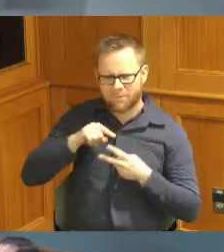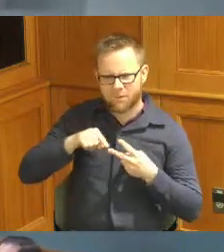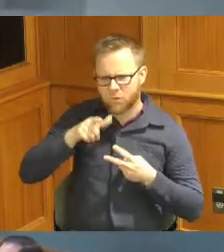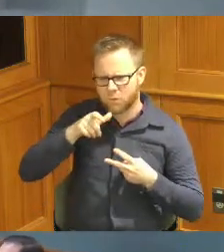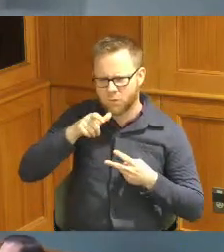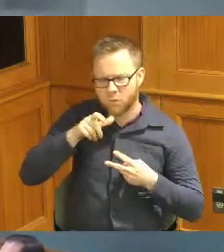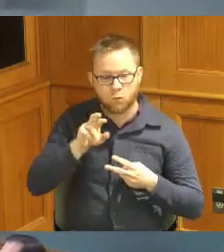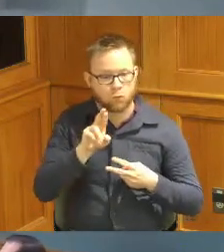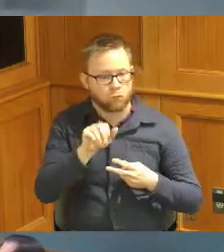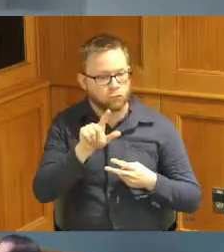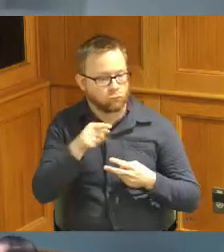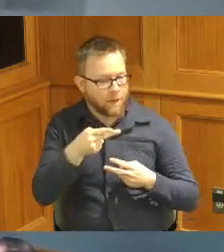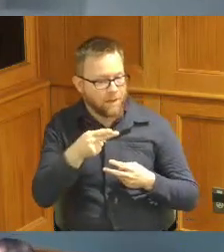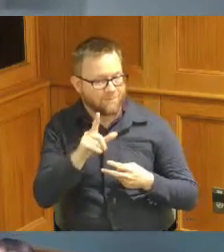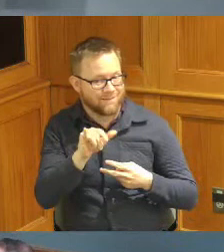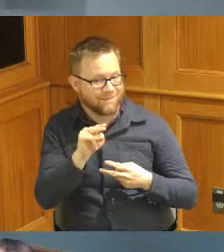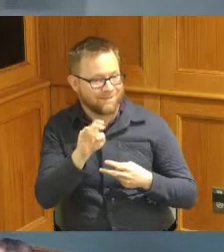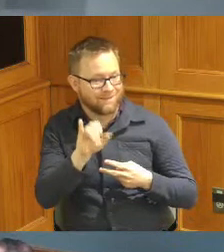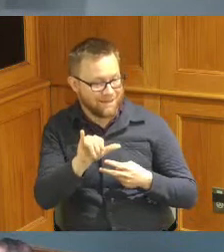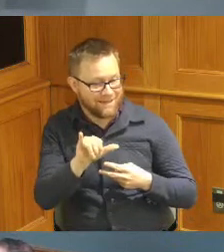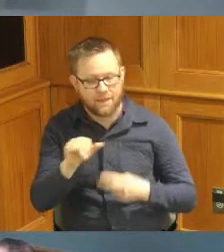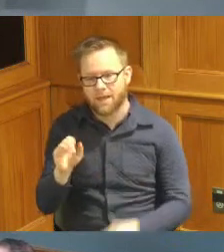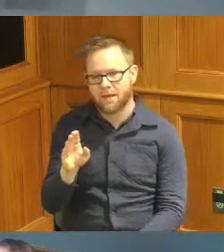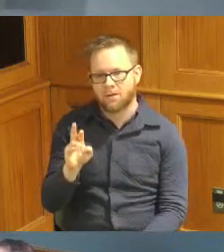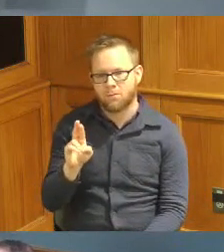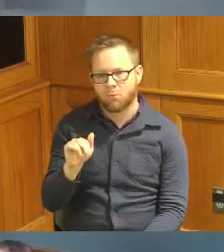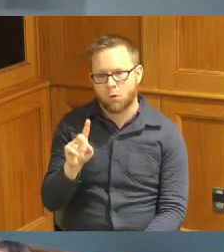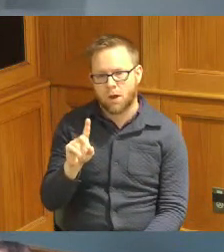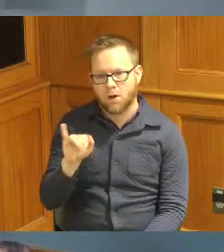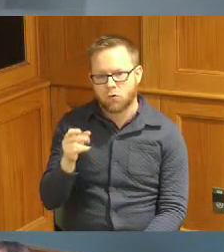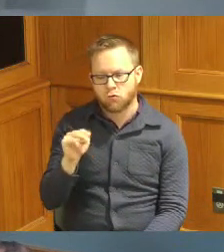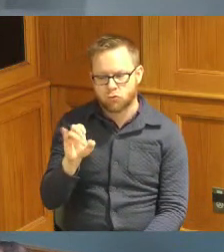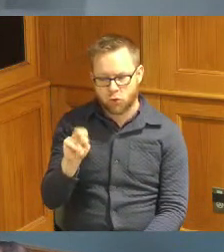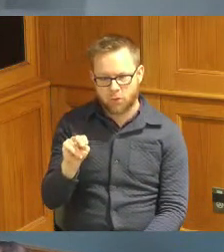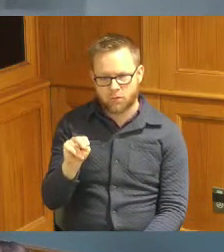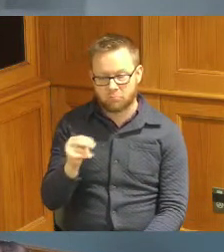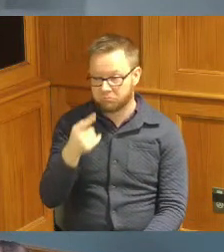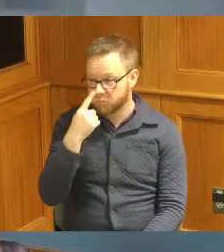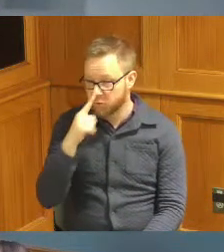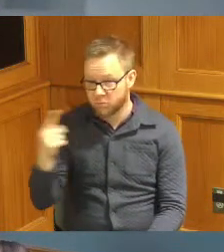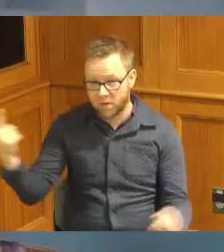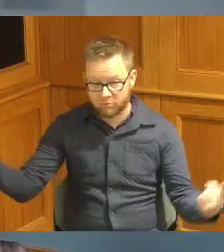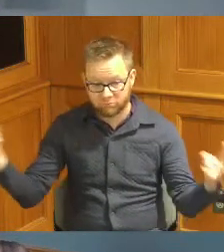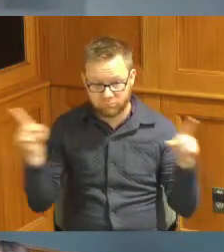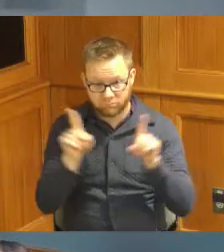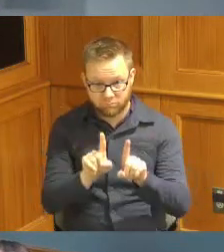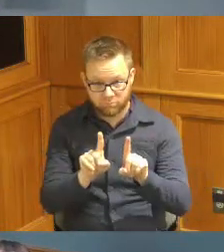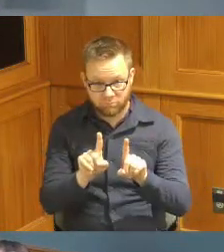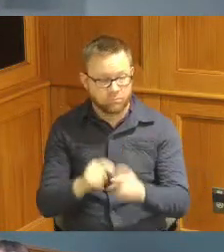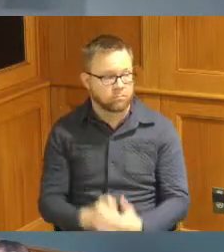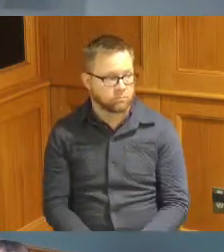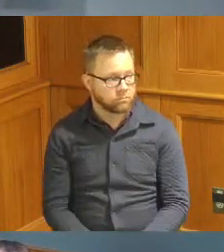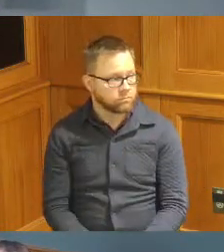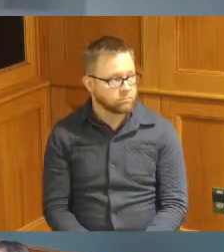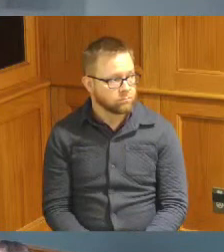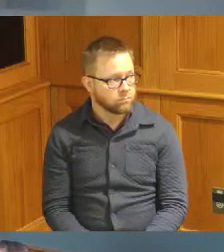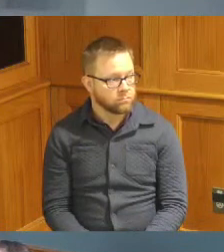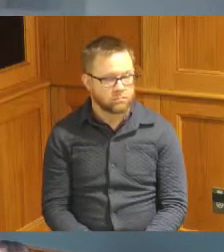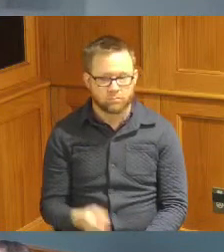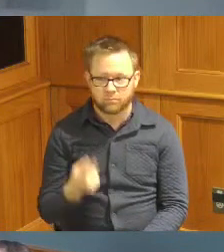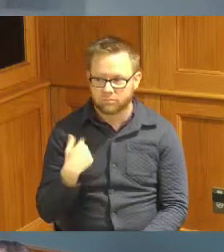oh Ralph Lenne and Brad Johnson please come to the podium if you would we are delighted to be